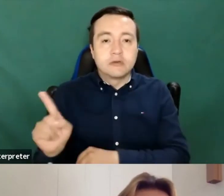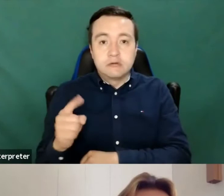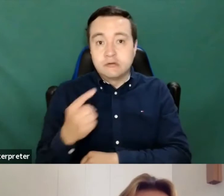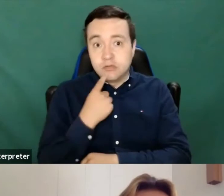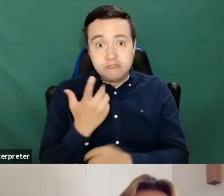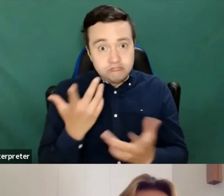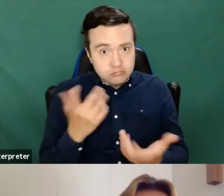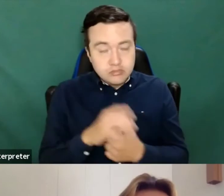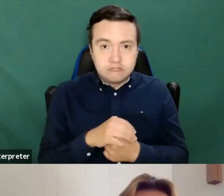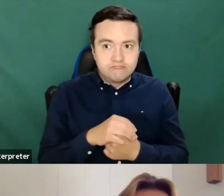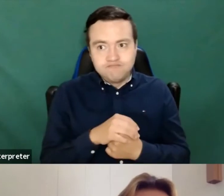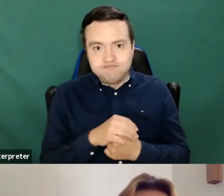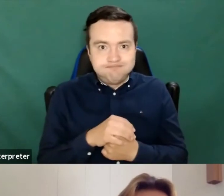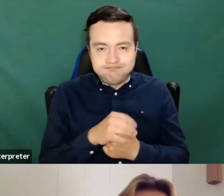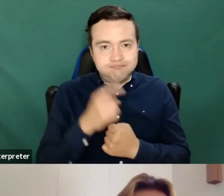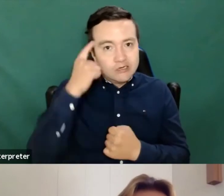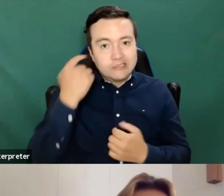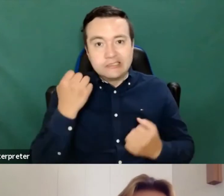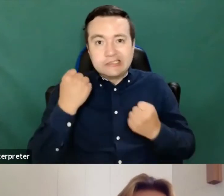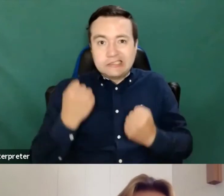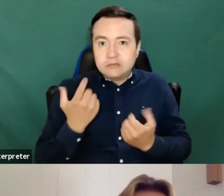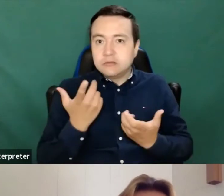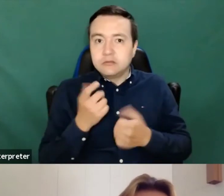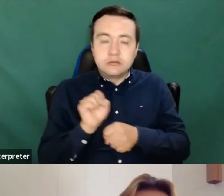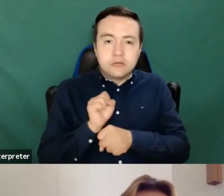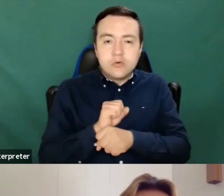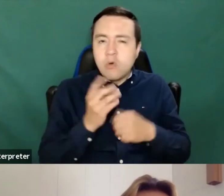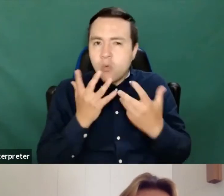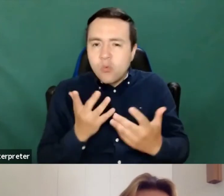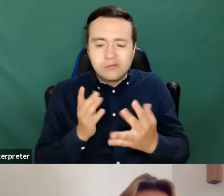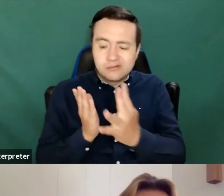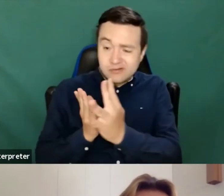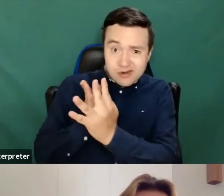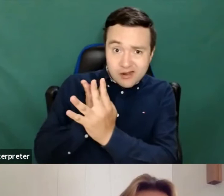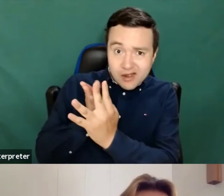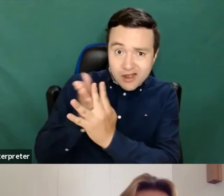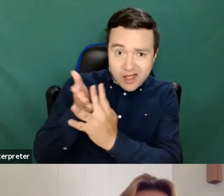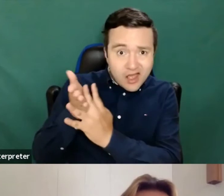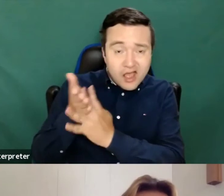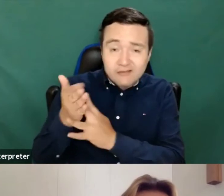and she thinks that the feel of accessibility should be sort of basic skill that's included